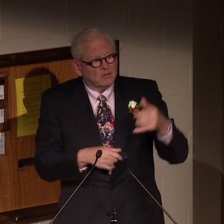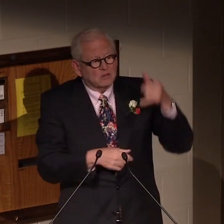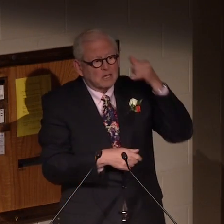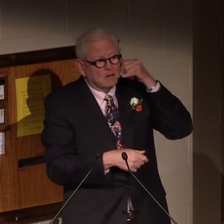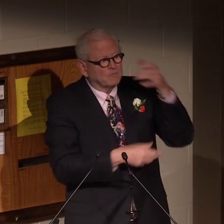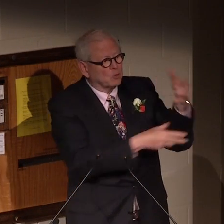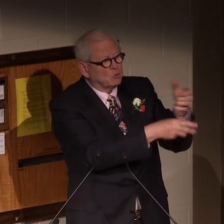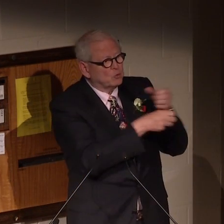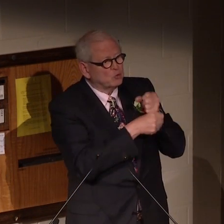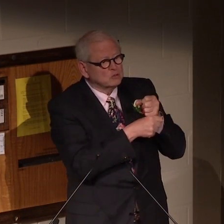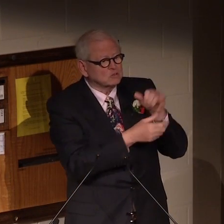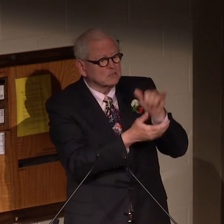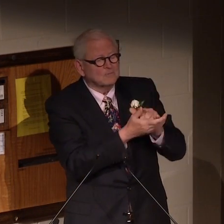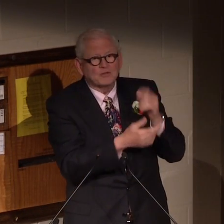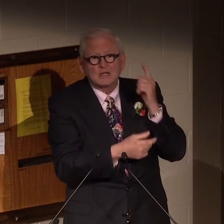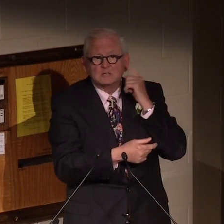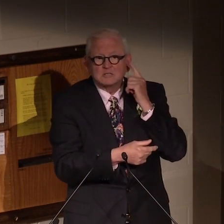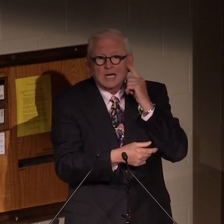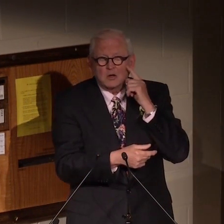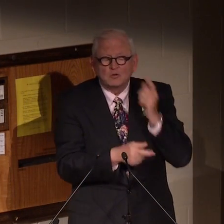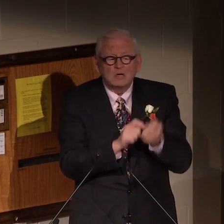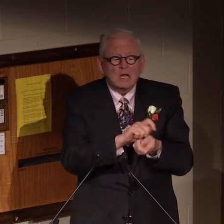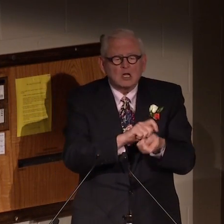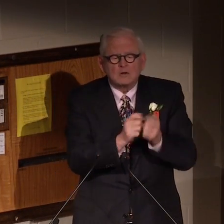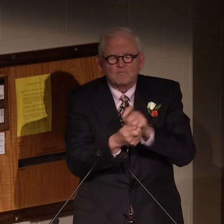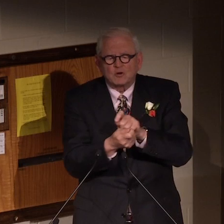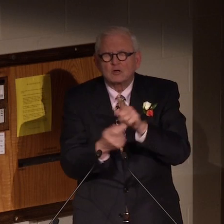turn on the other end of the line the receiver would receive